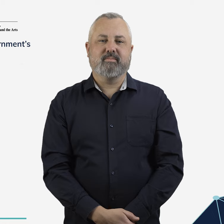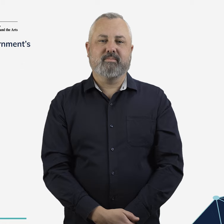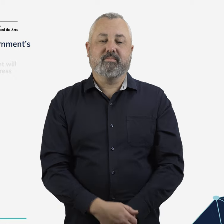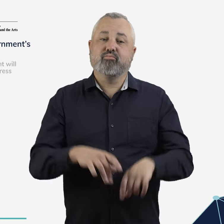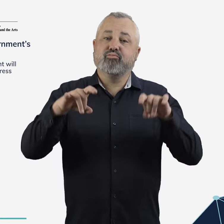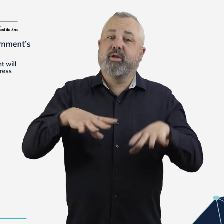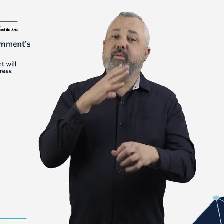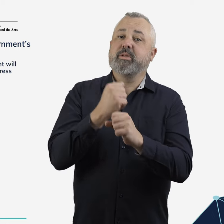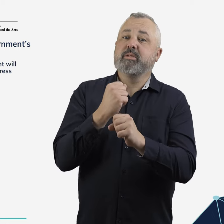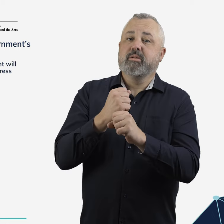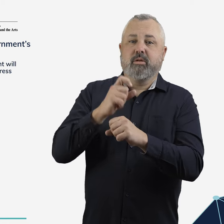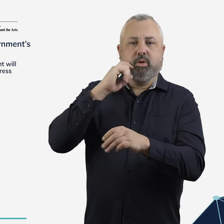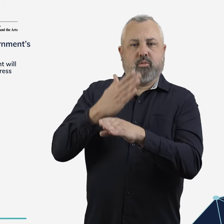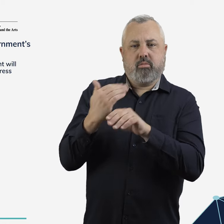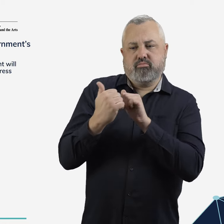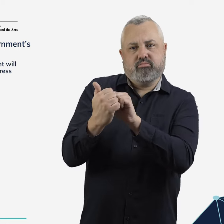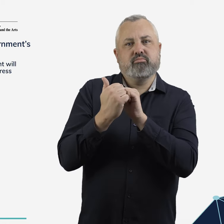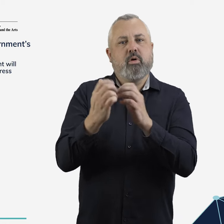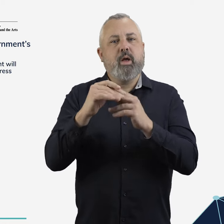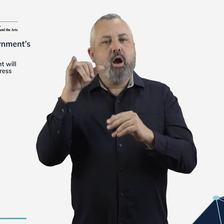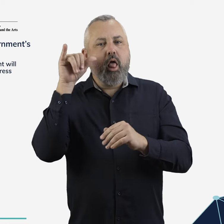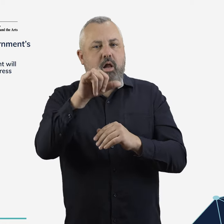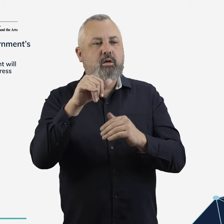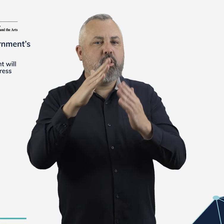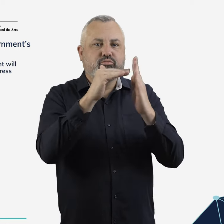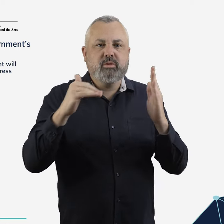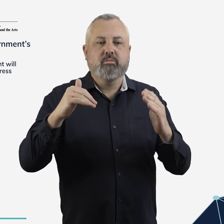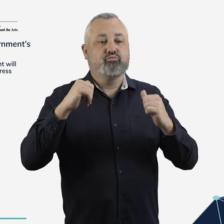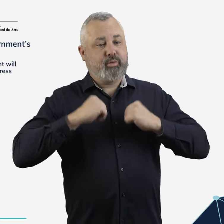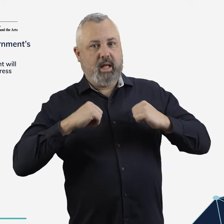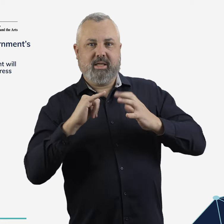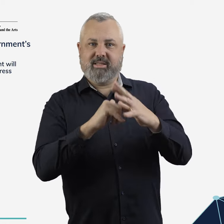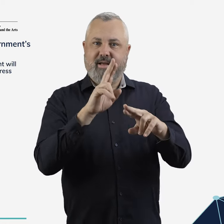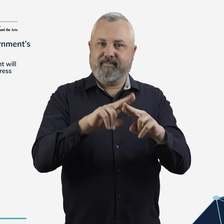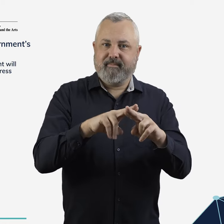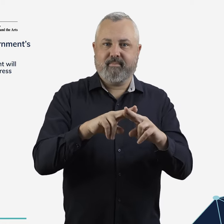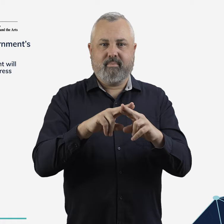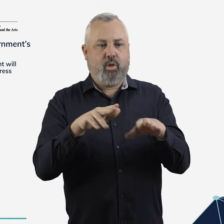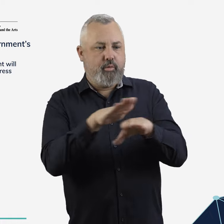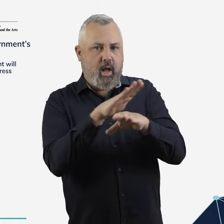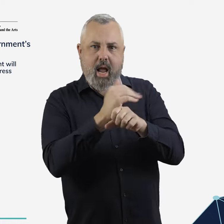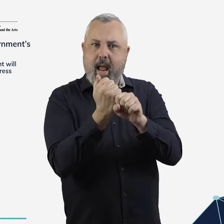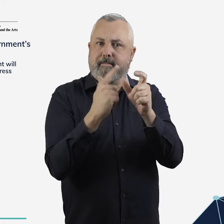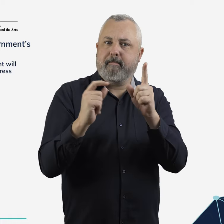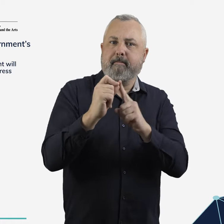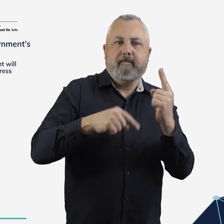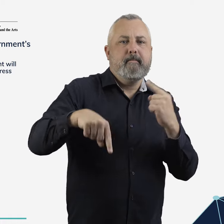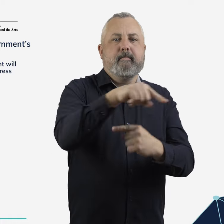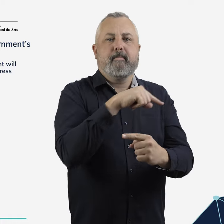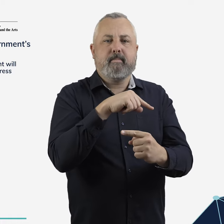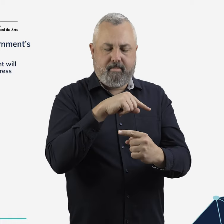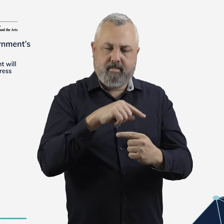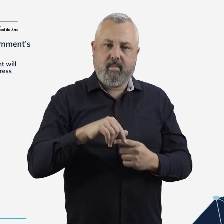The Australian Government will work with industry to address skills shortages